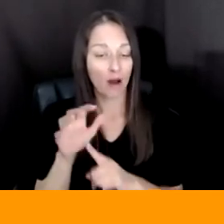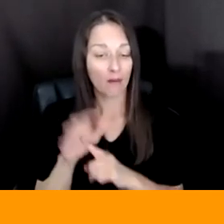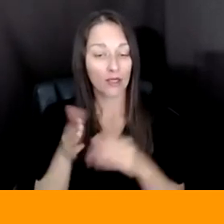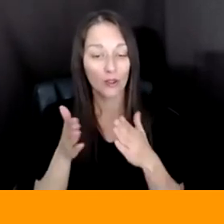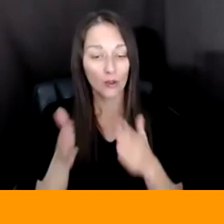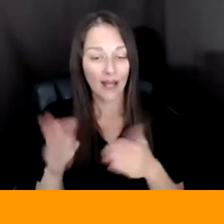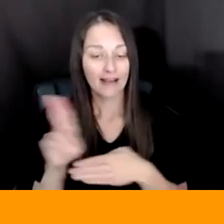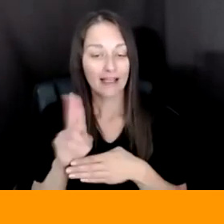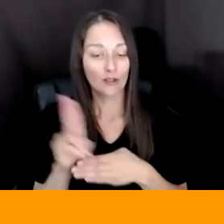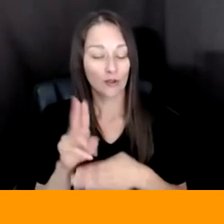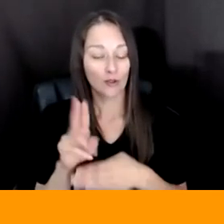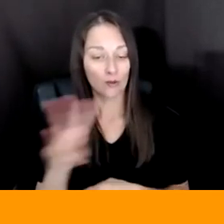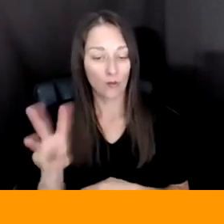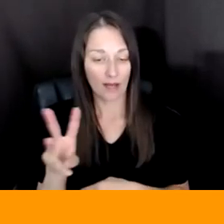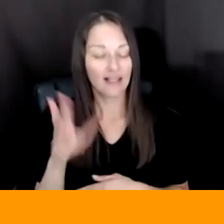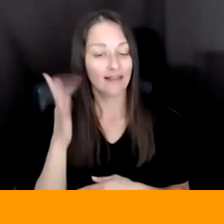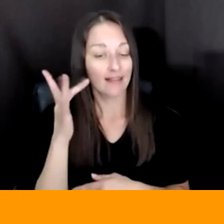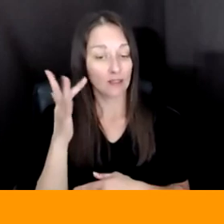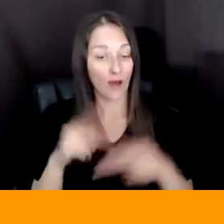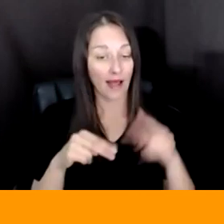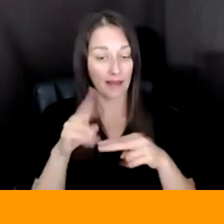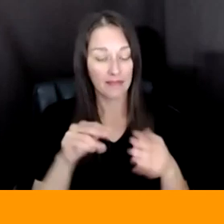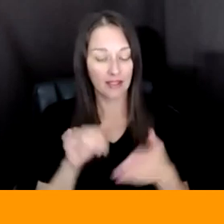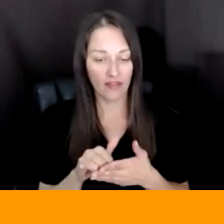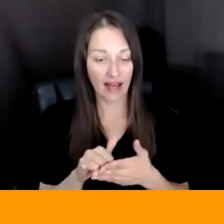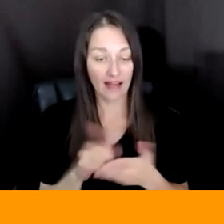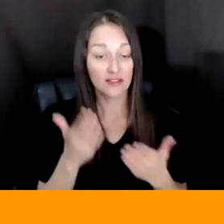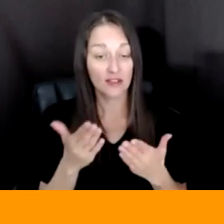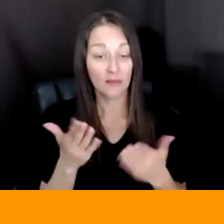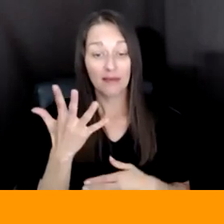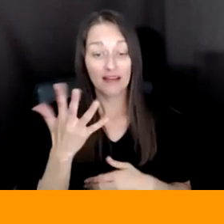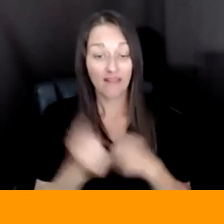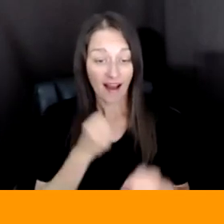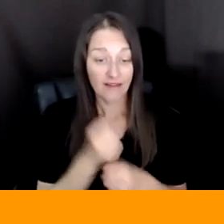NOW WHAT ABOUT FIVE YEARS, TEN YEARS, AND THEN SEVEN GENERATIONS, RIGHT, AT THAT POINT WHEN I'M